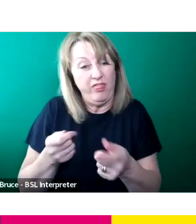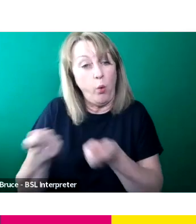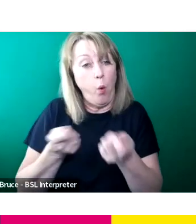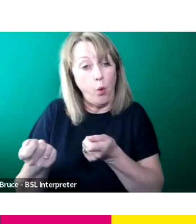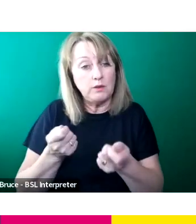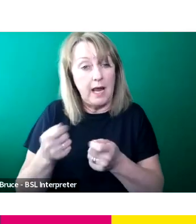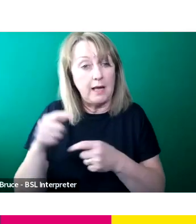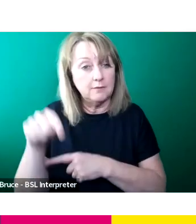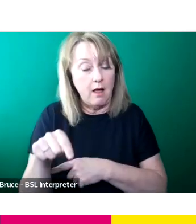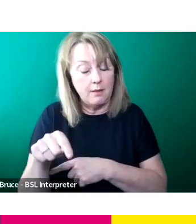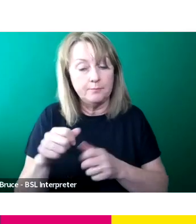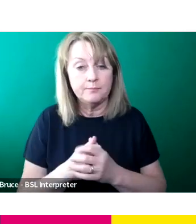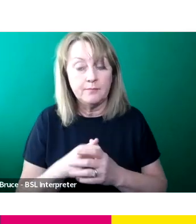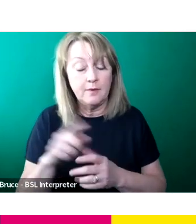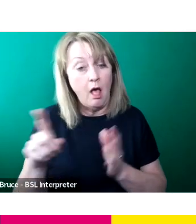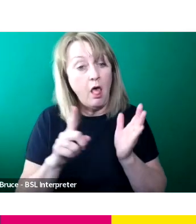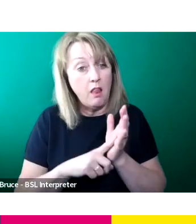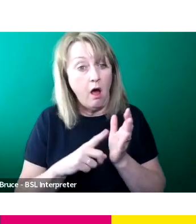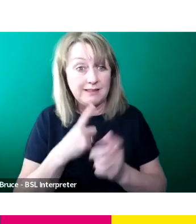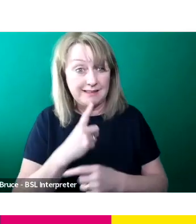And as Lauren mentioned, that's kind of a year membership.